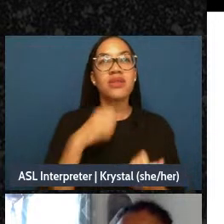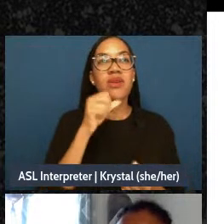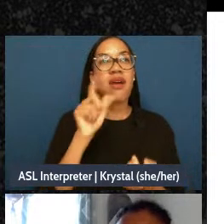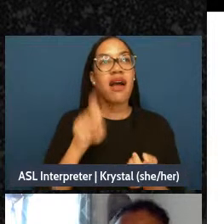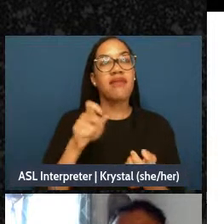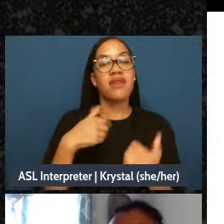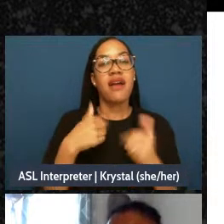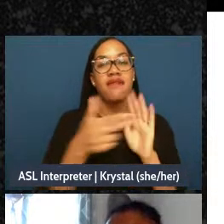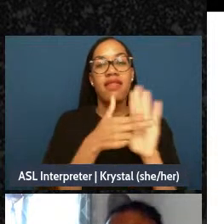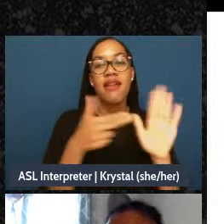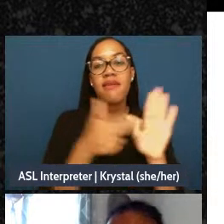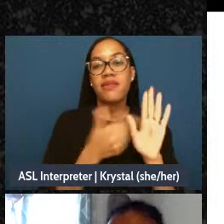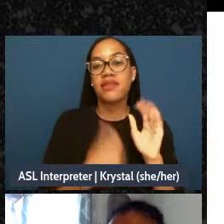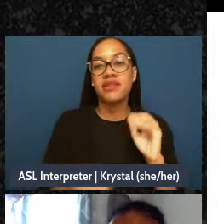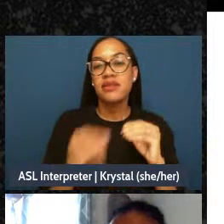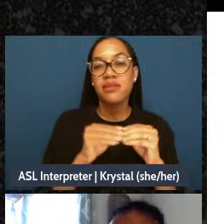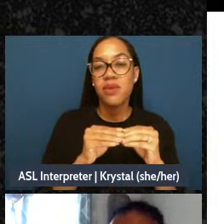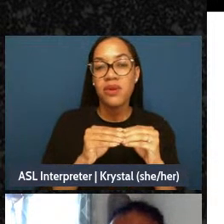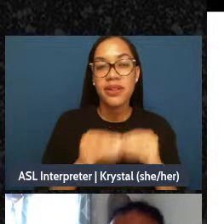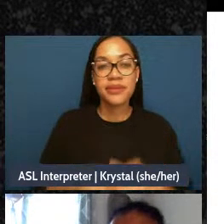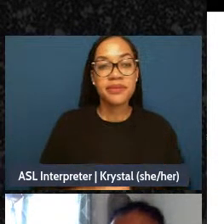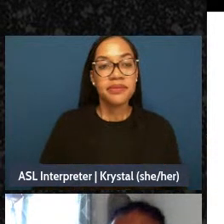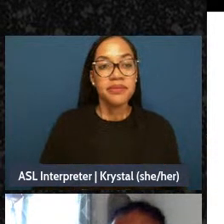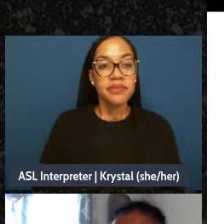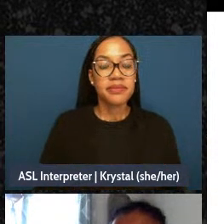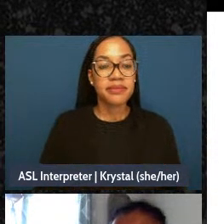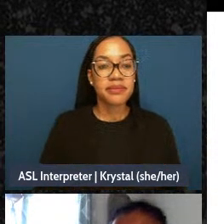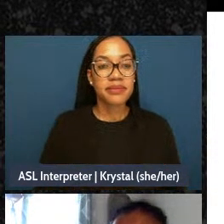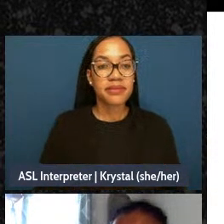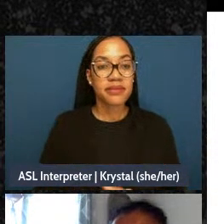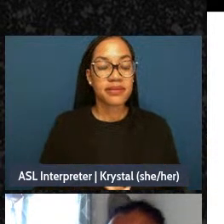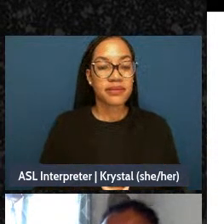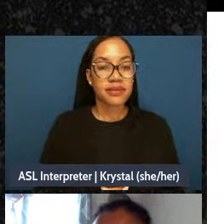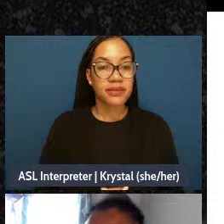undiagnosable